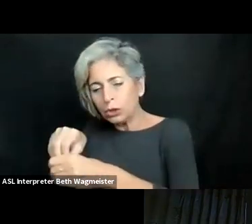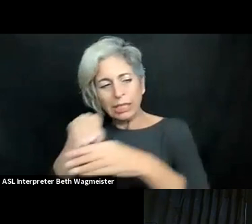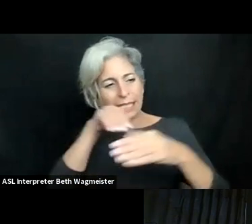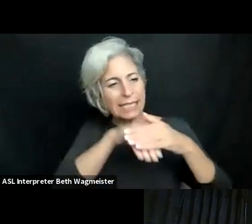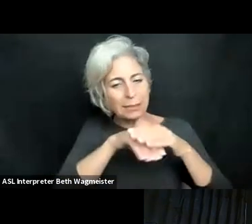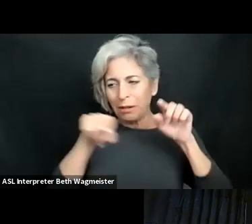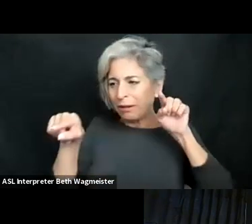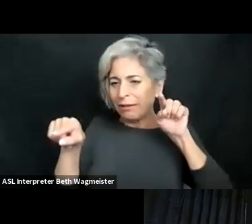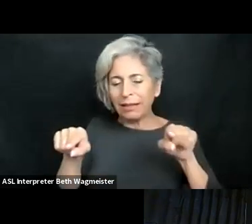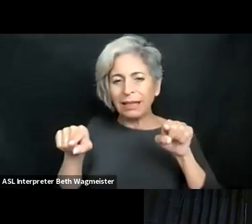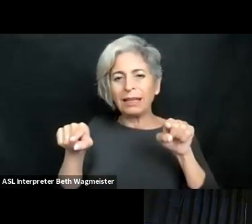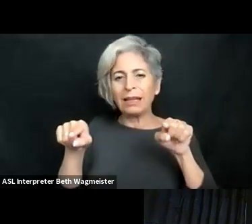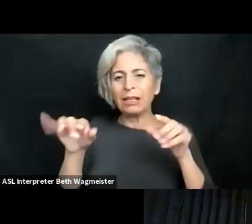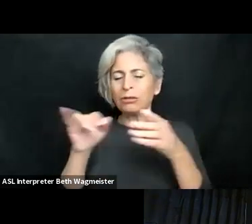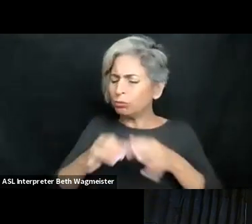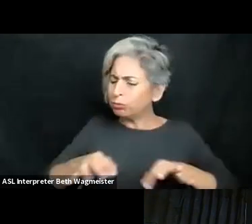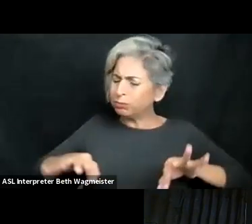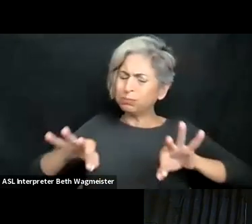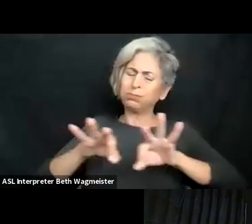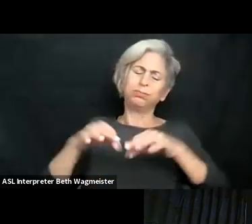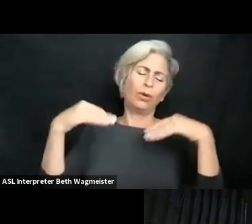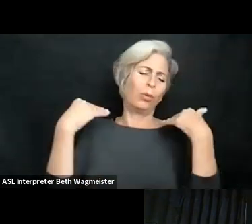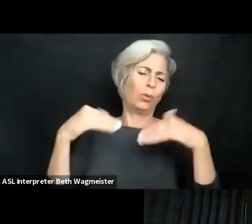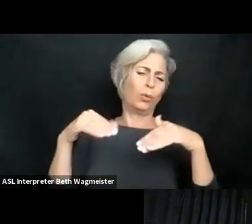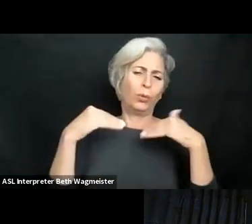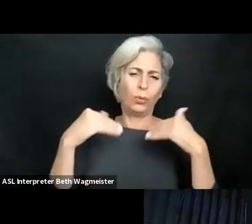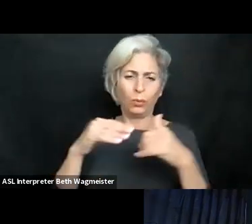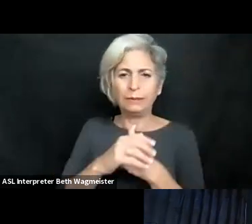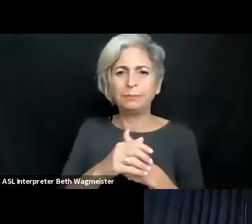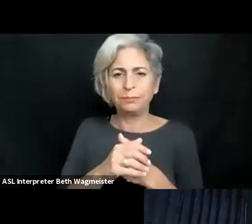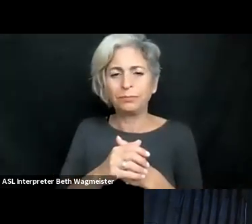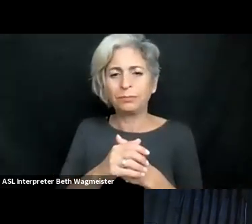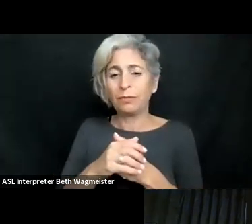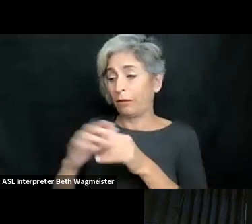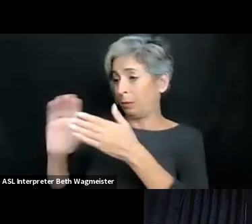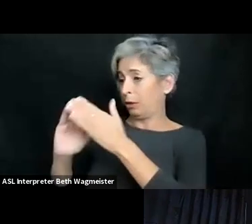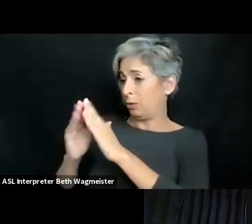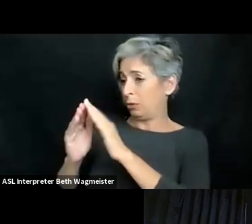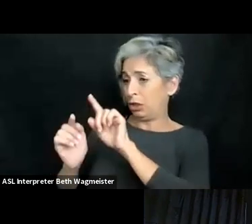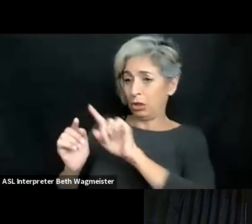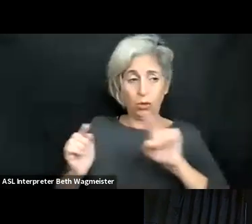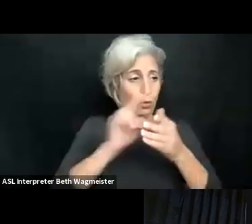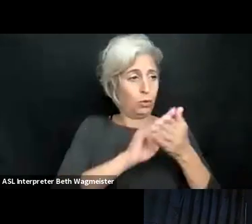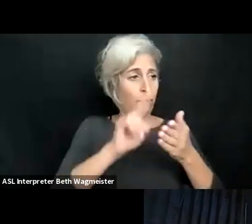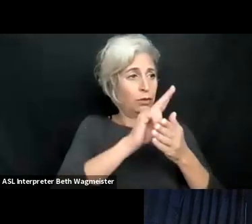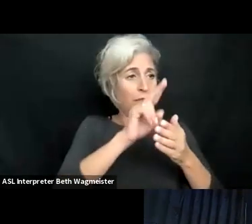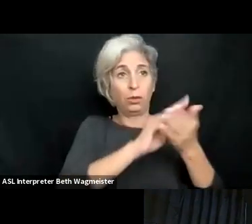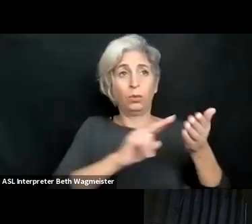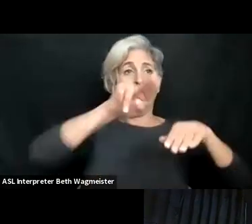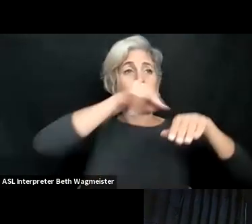toward accessibility in the region around us, inclusion and accessibility in the -- it's extremely important,